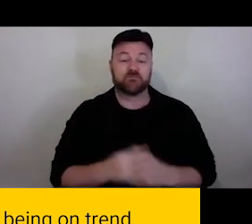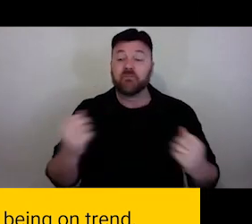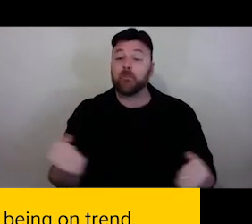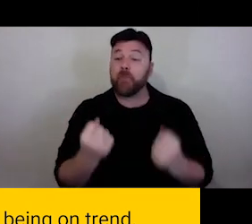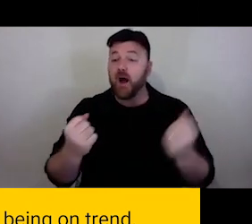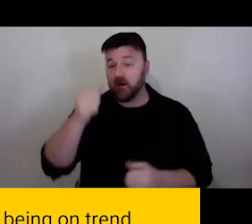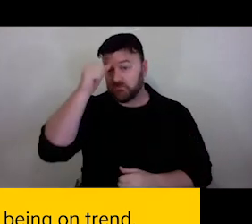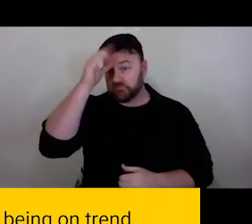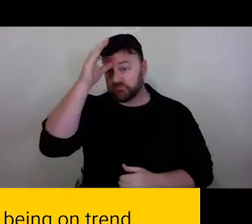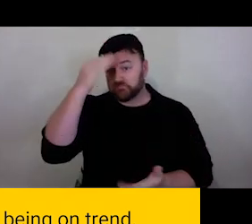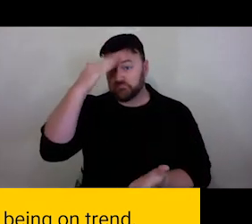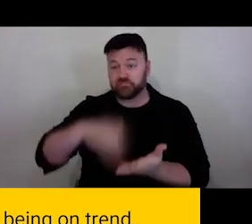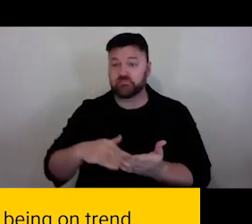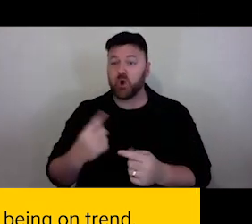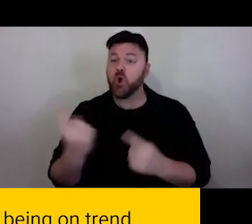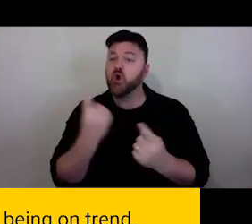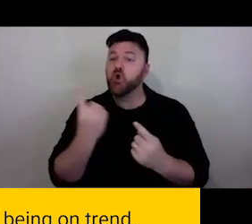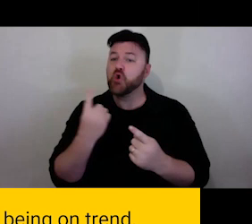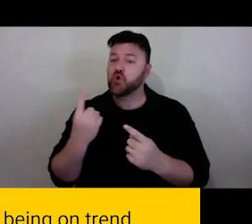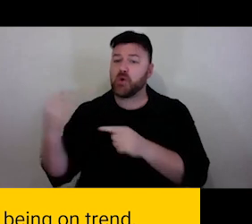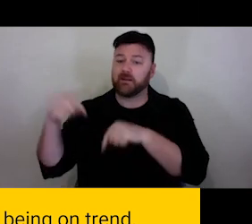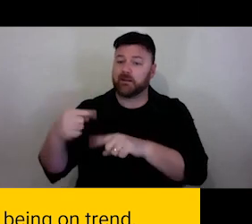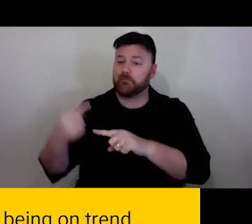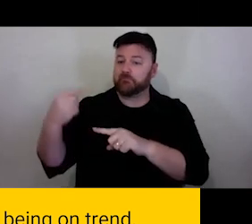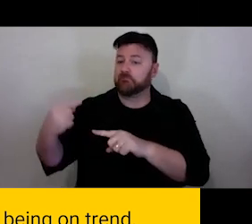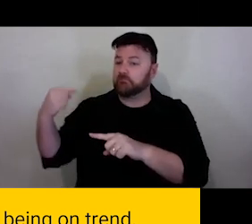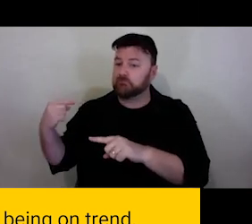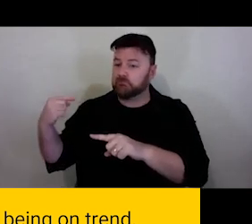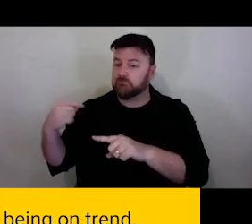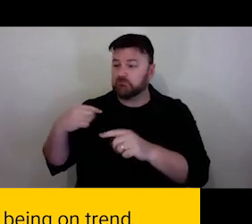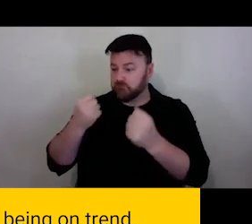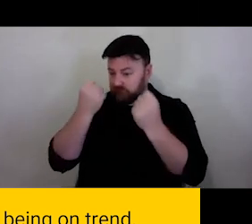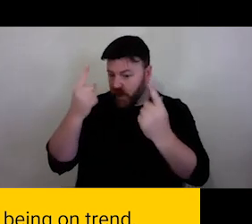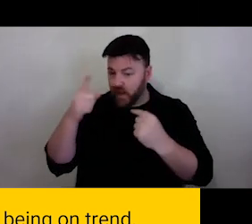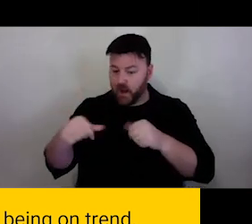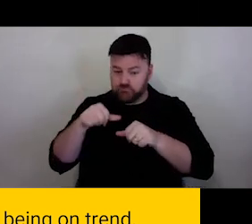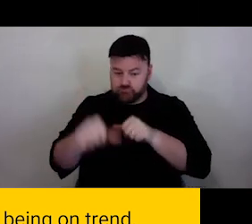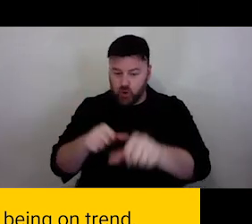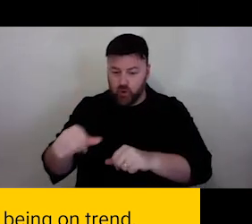Who has been here before and understands these processes, these words, these forms?